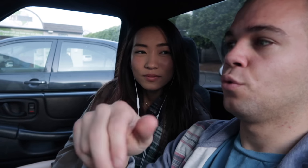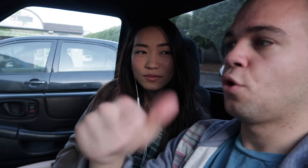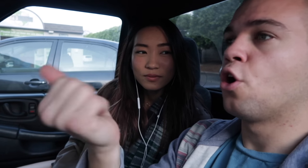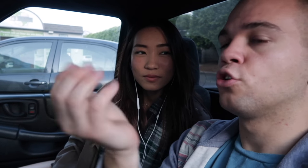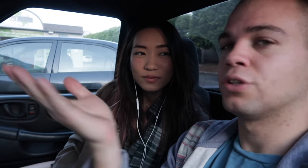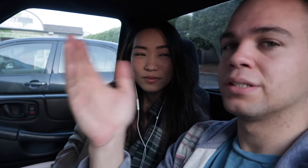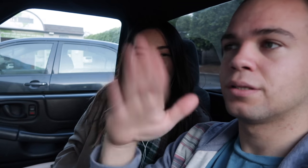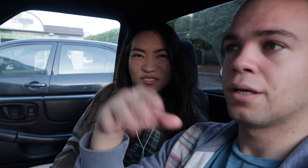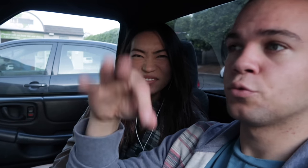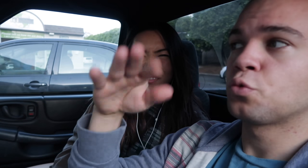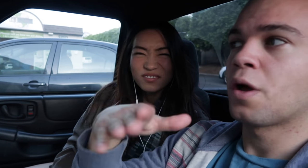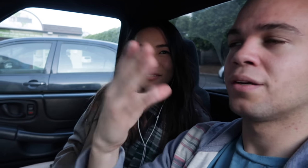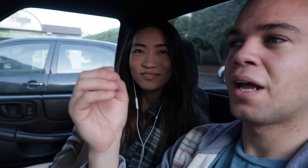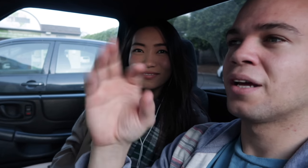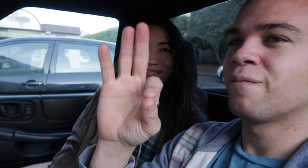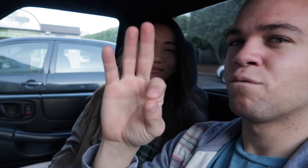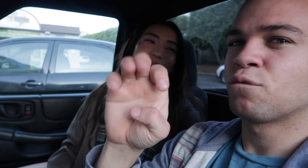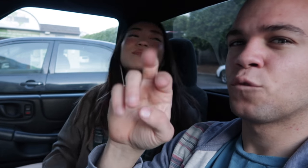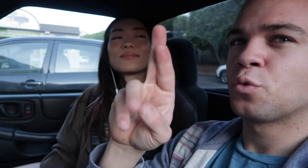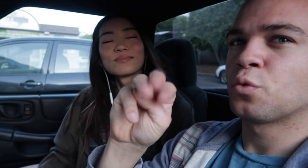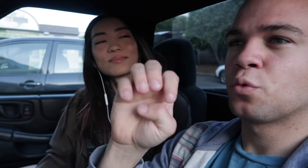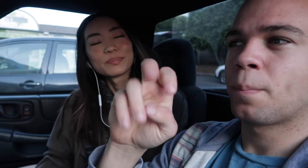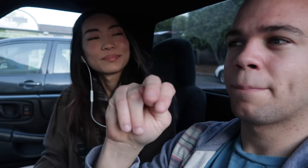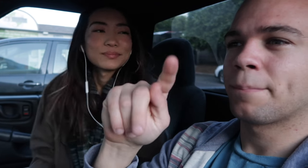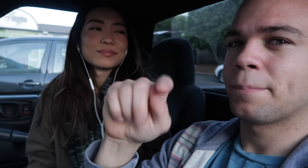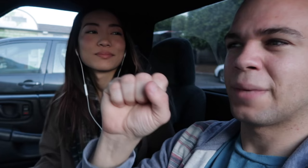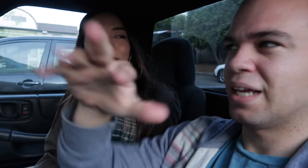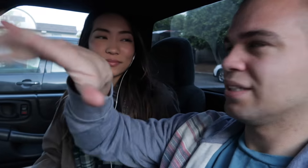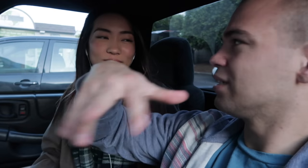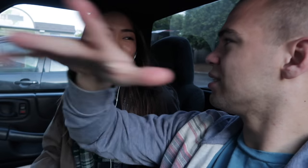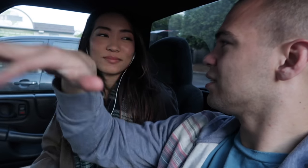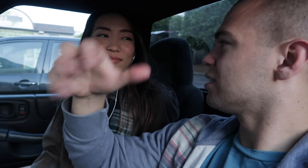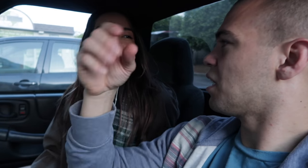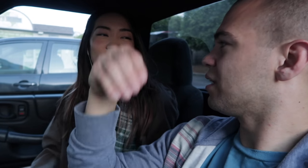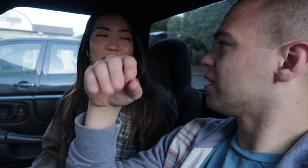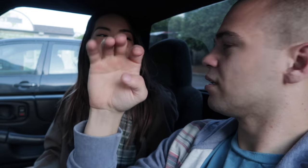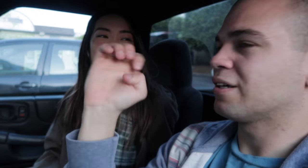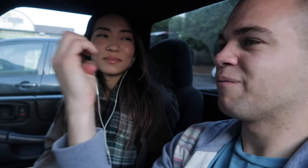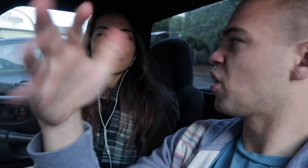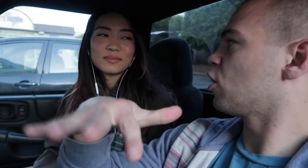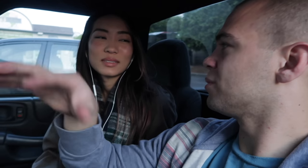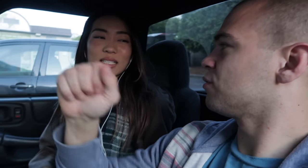other things than soda and it ferments and it gets in the environment